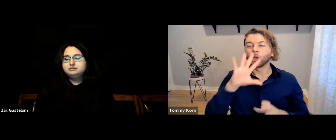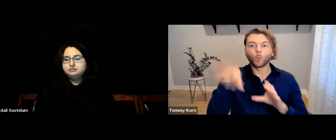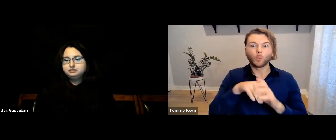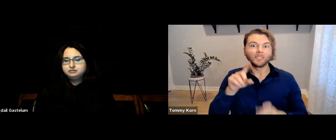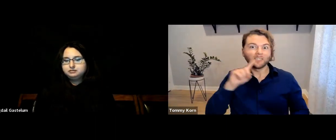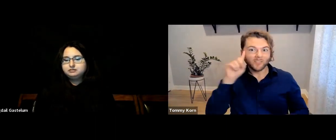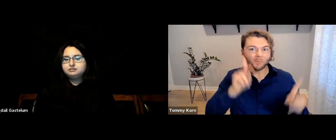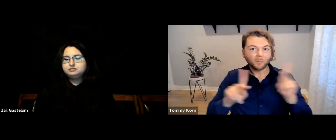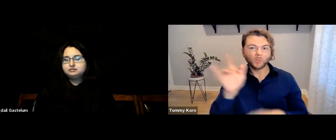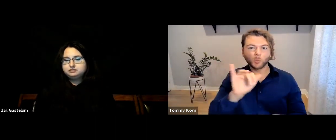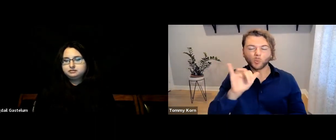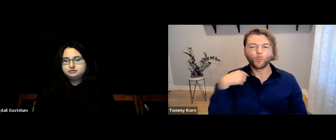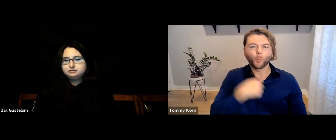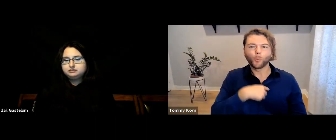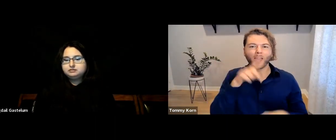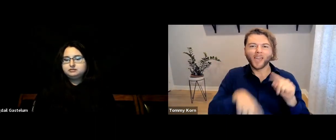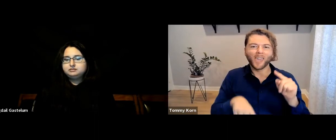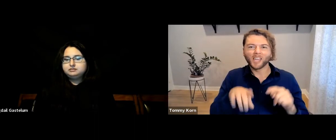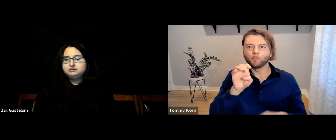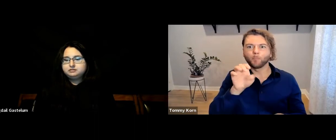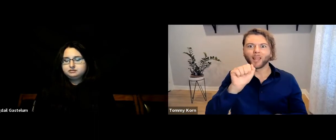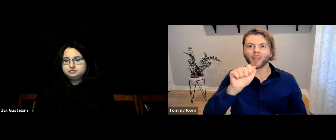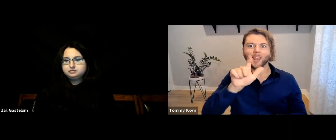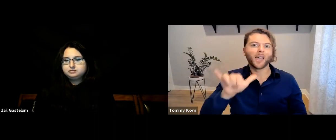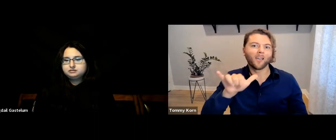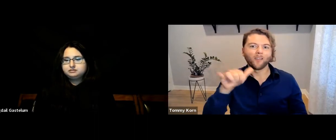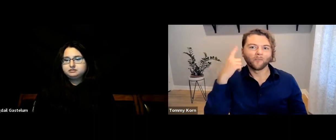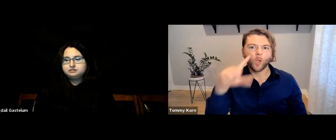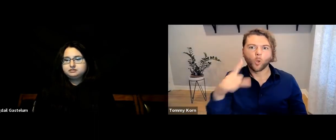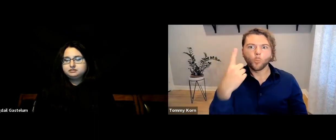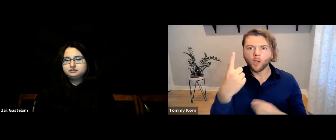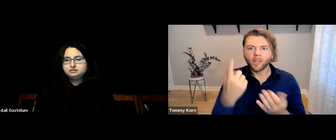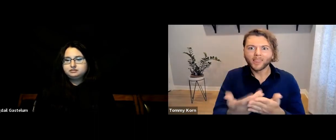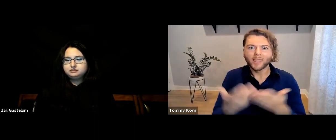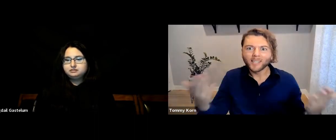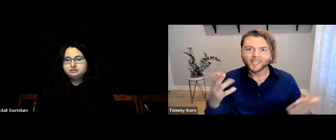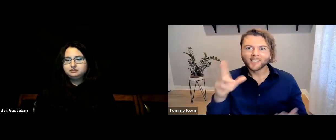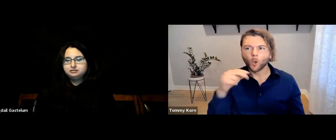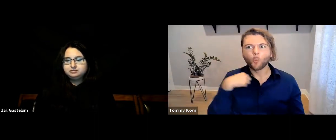including Deaf people--to remember that we can’t be allies just for one thing.